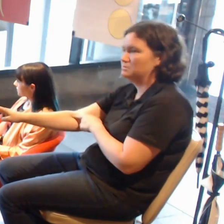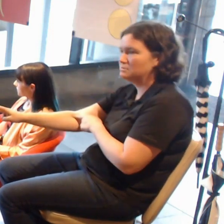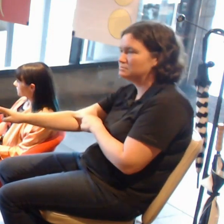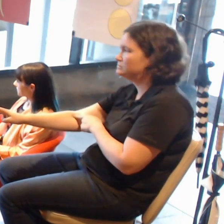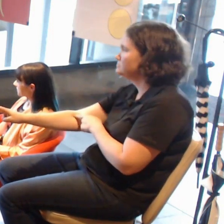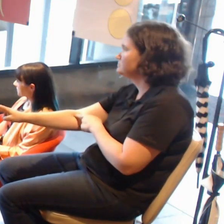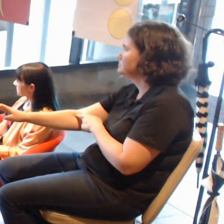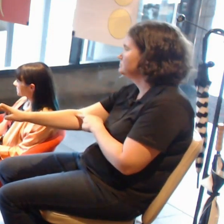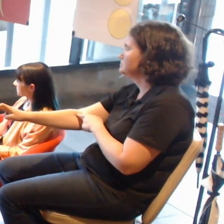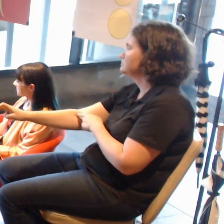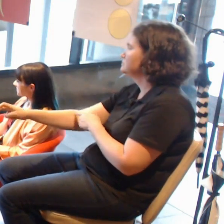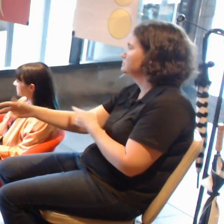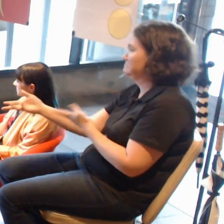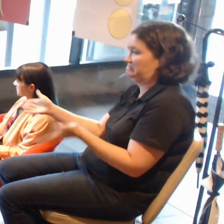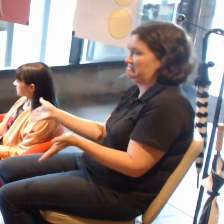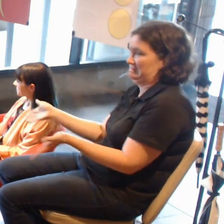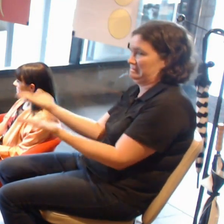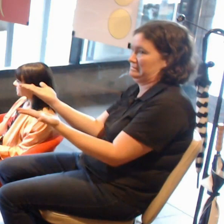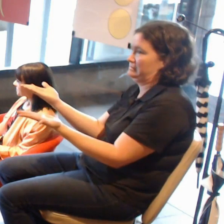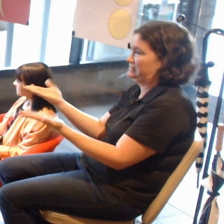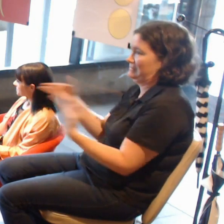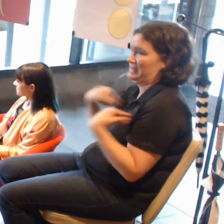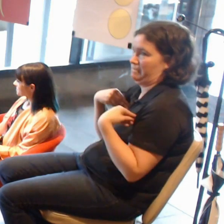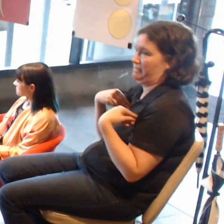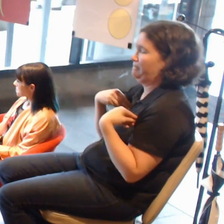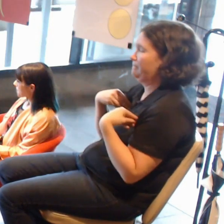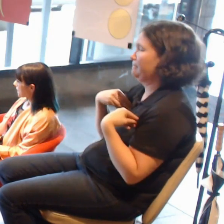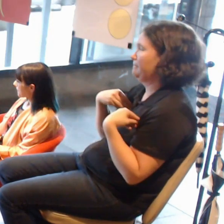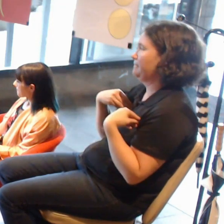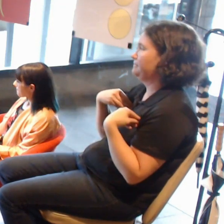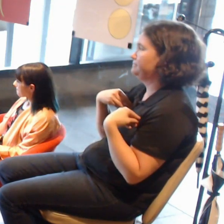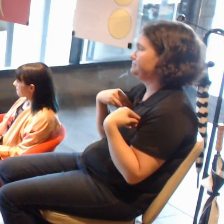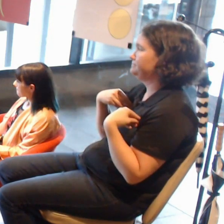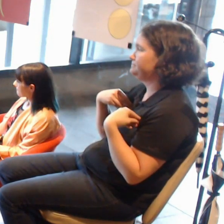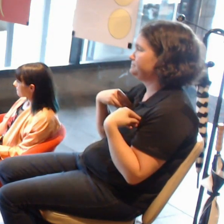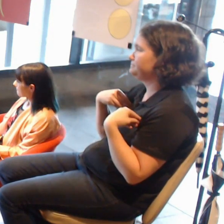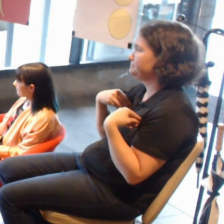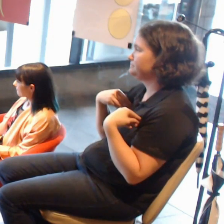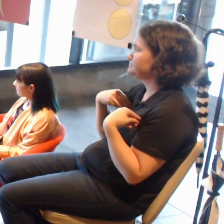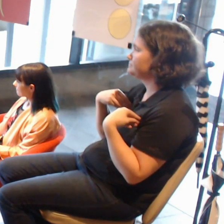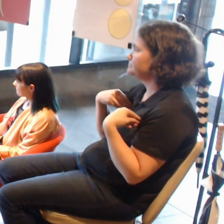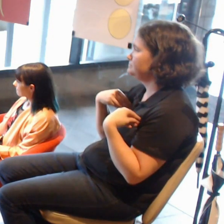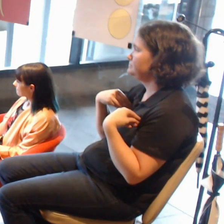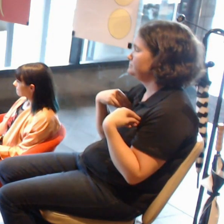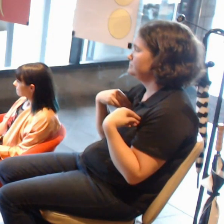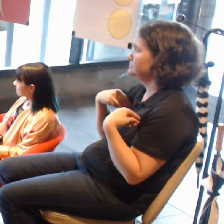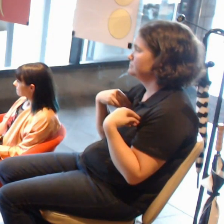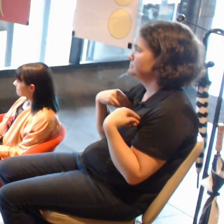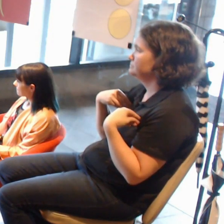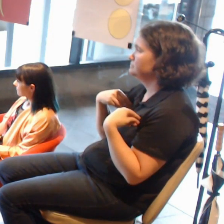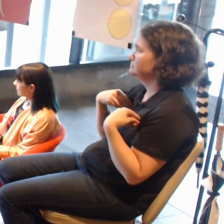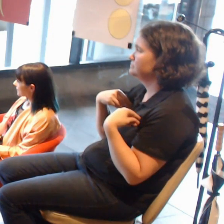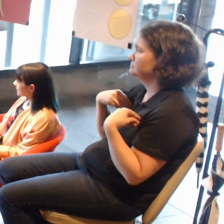So are people just going to keep pushing the boundaries